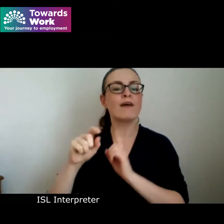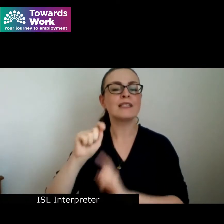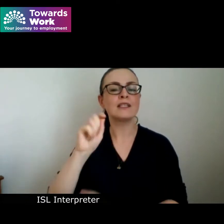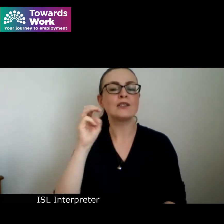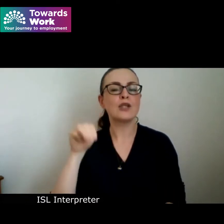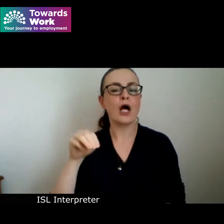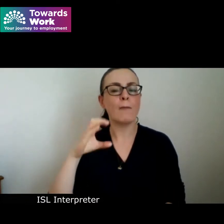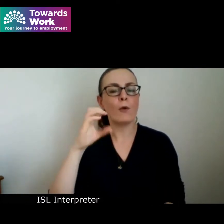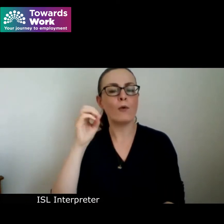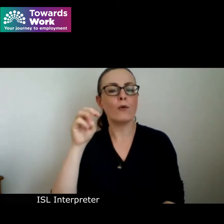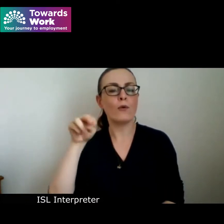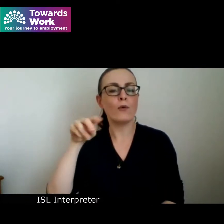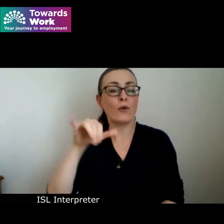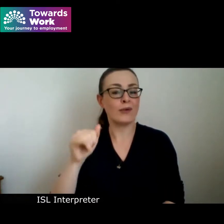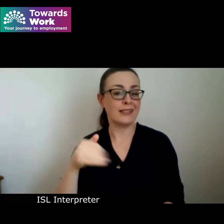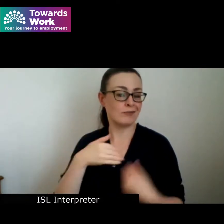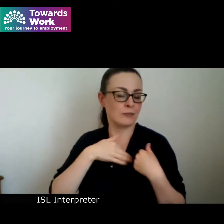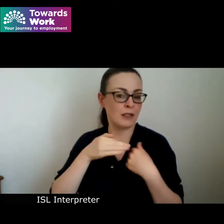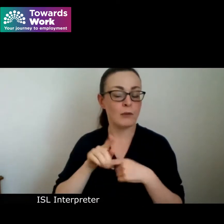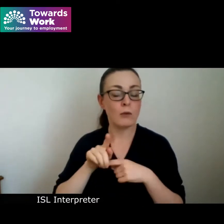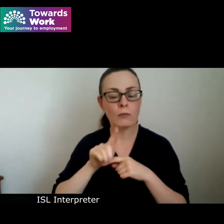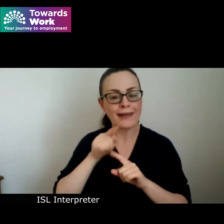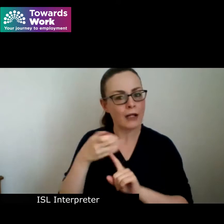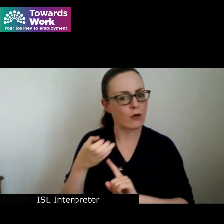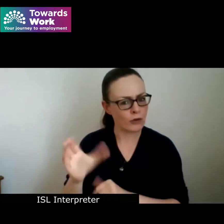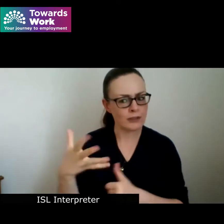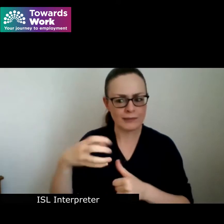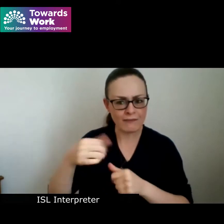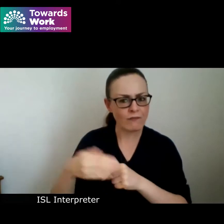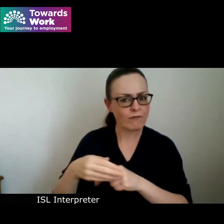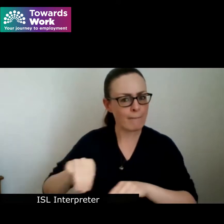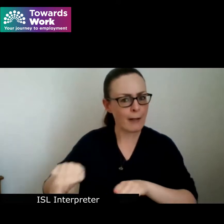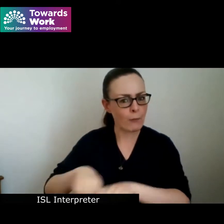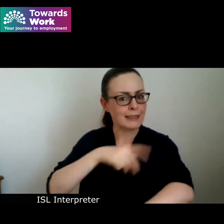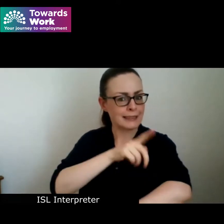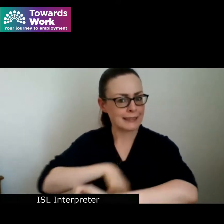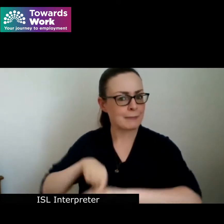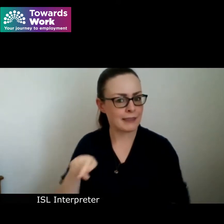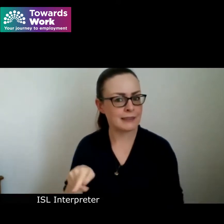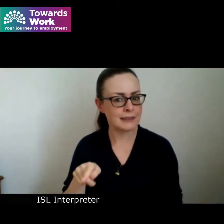designed specifically for people with disabilities and Towards Work are delighted to be funding this